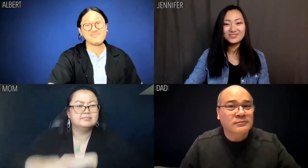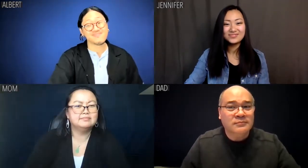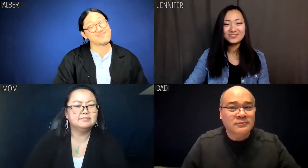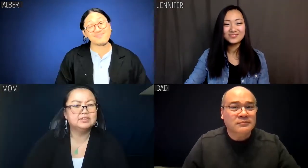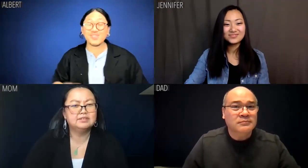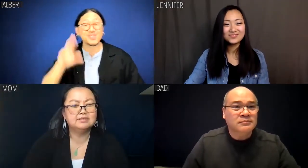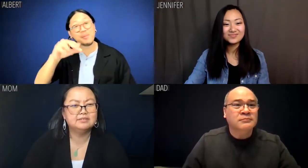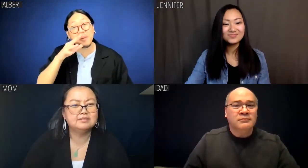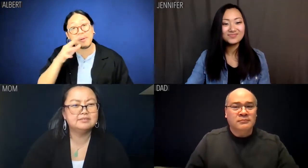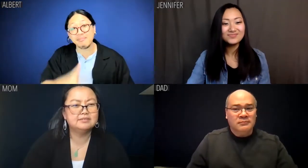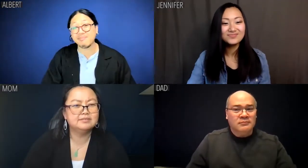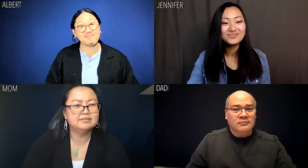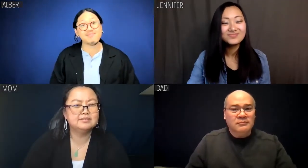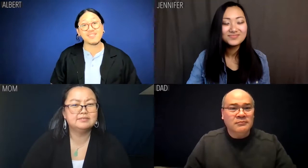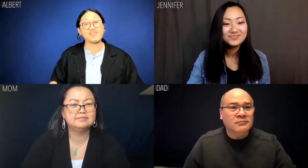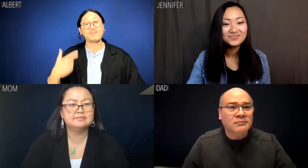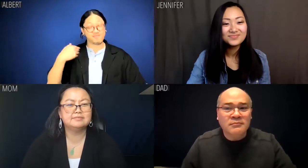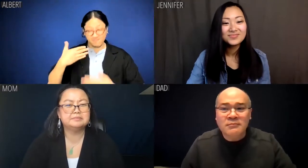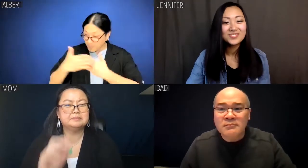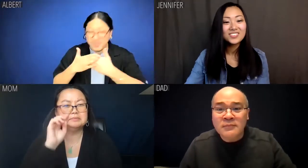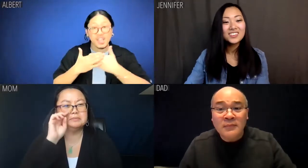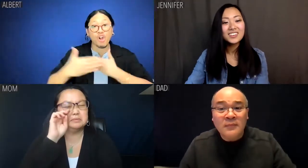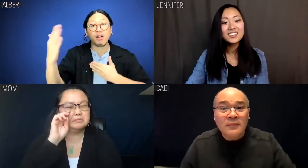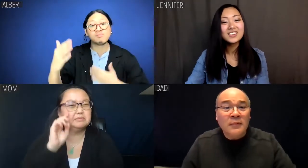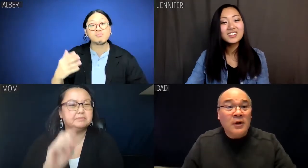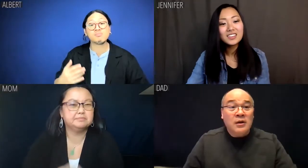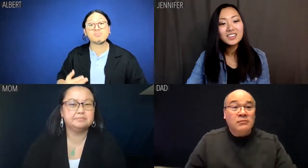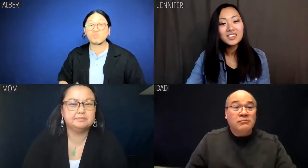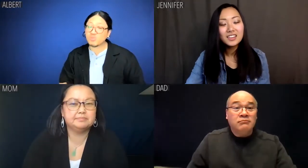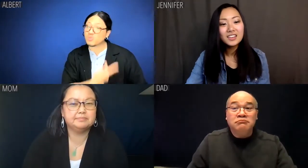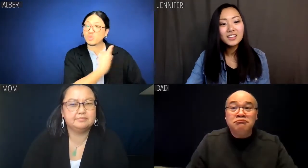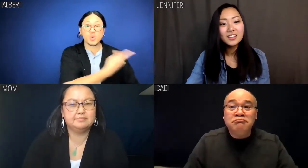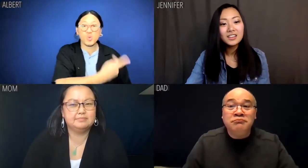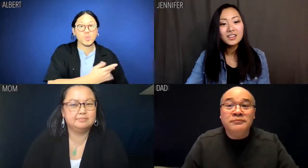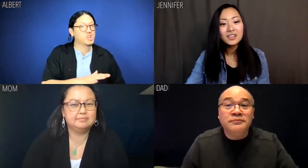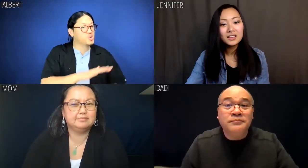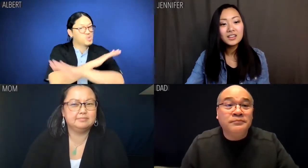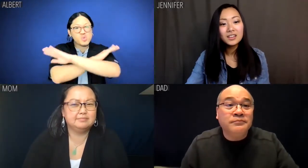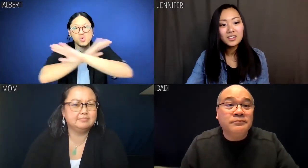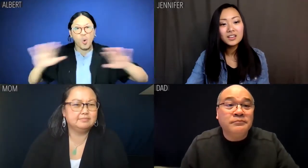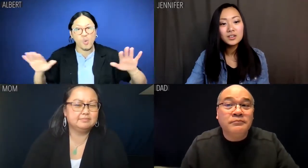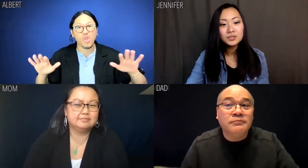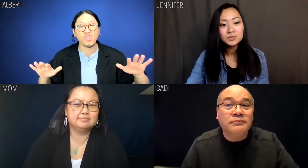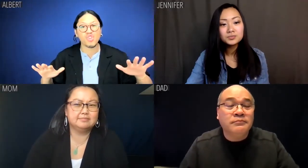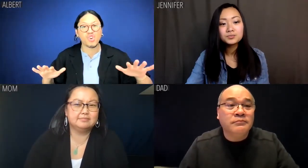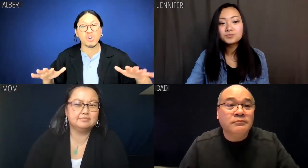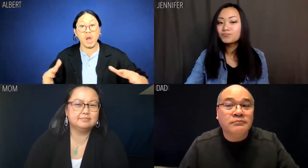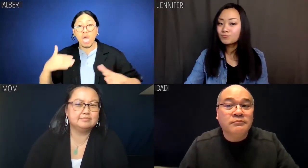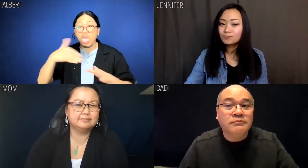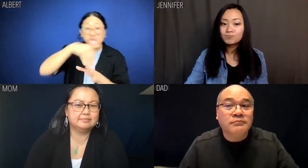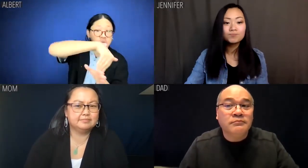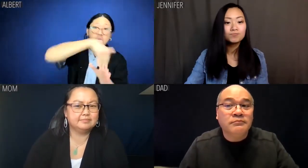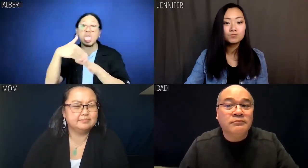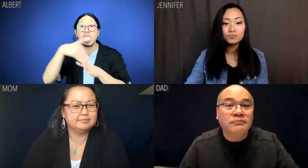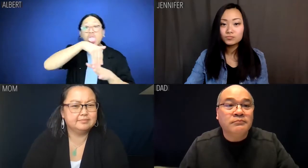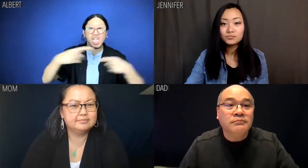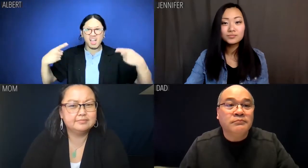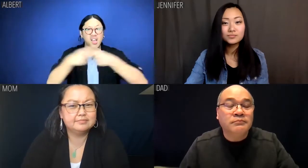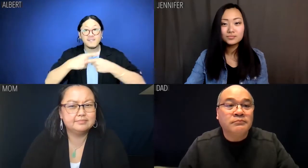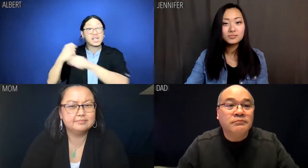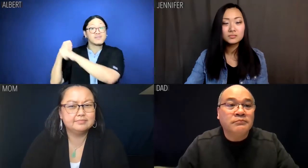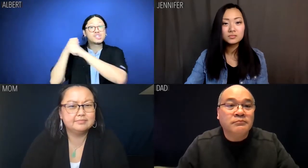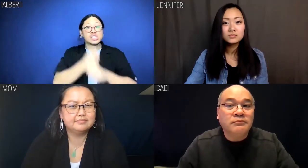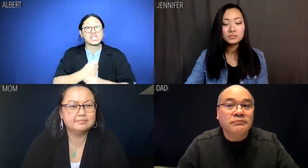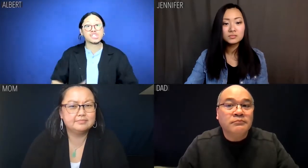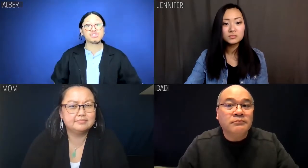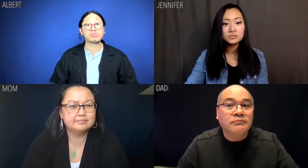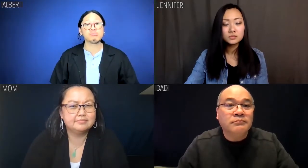Albert: No, Mama, from now on, we will no longer be torn between two conflicting traditions.